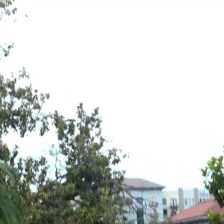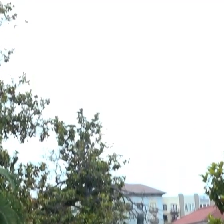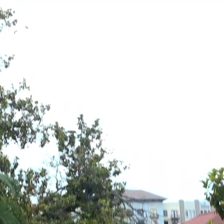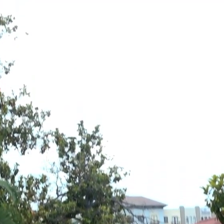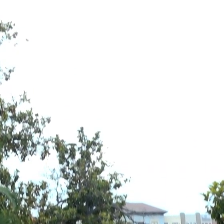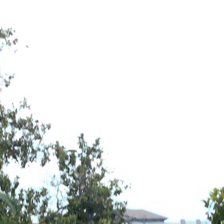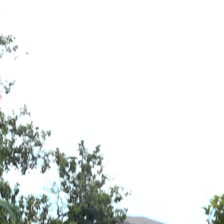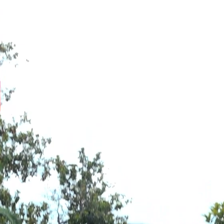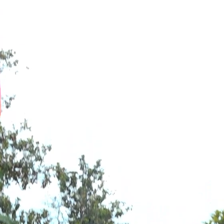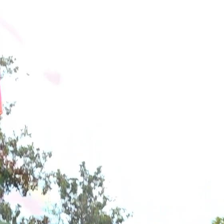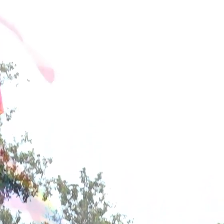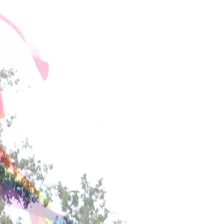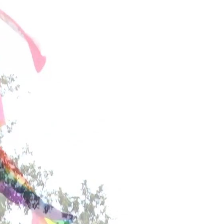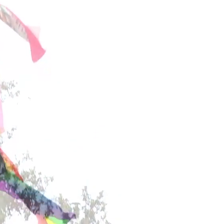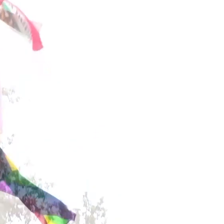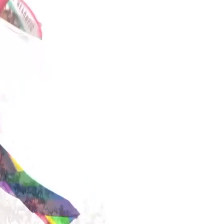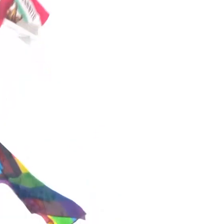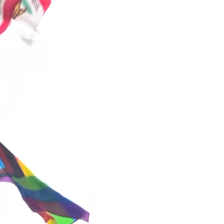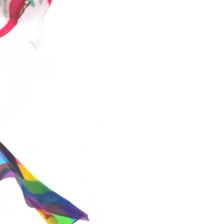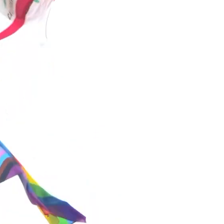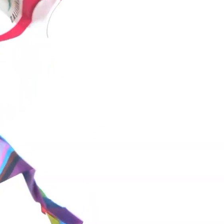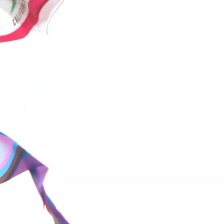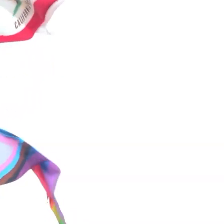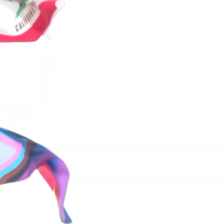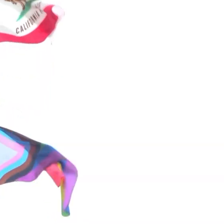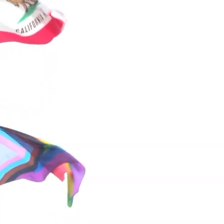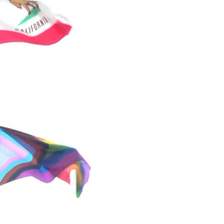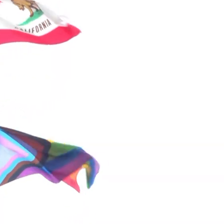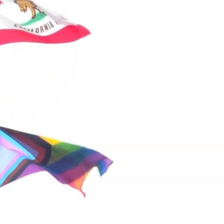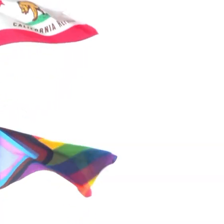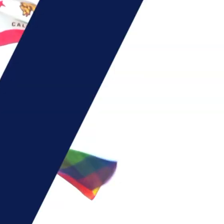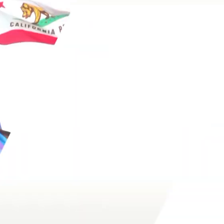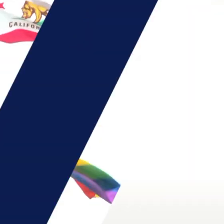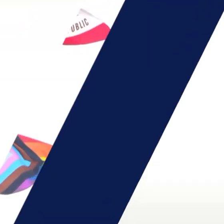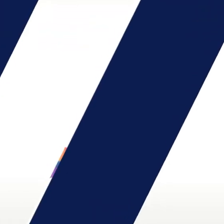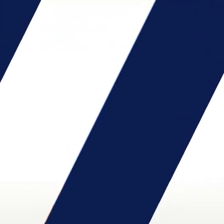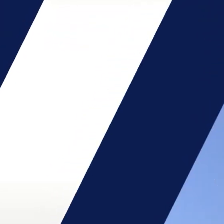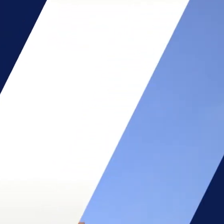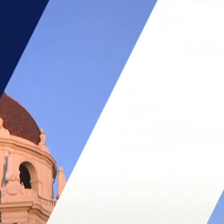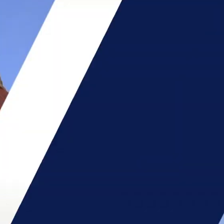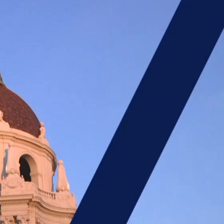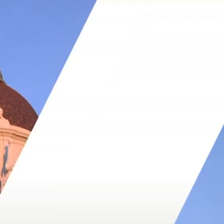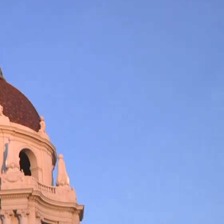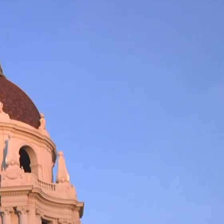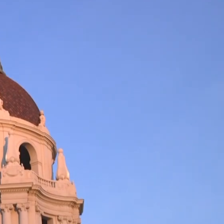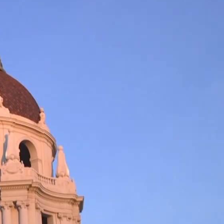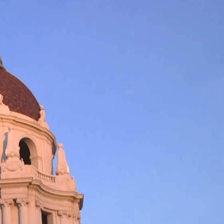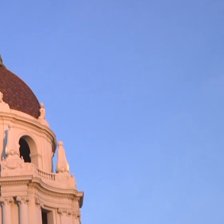in recognition of pride month and in support of the lgbtq community